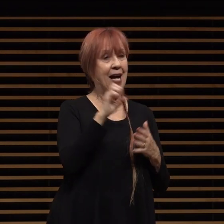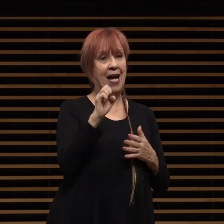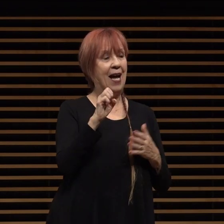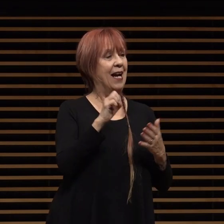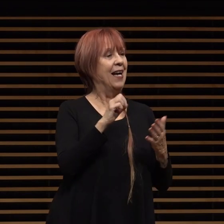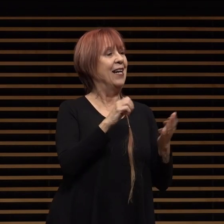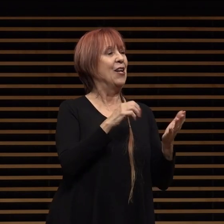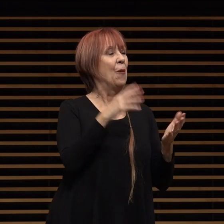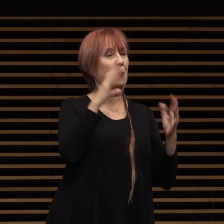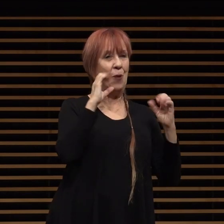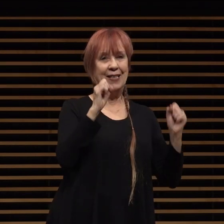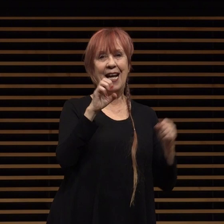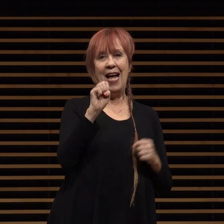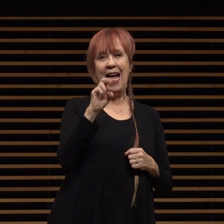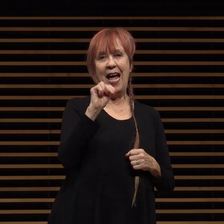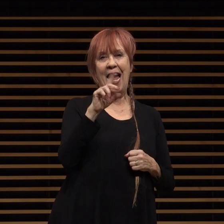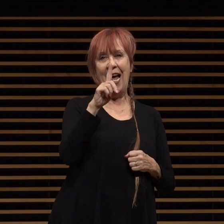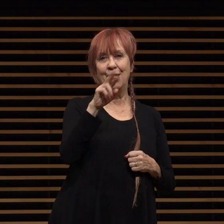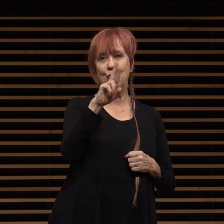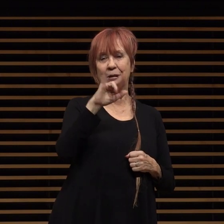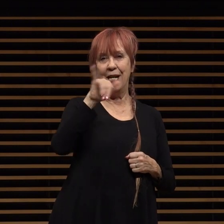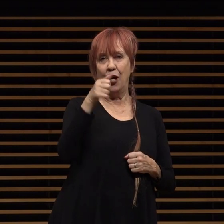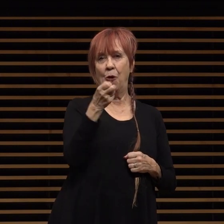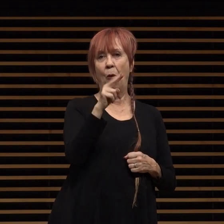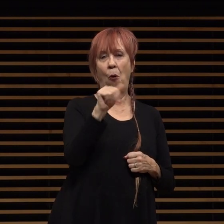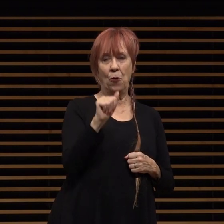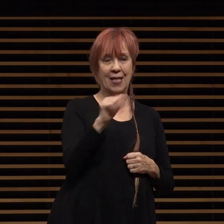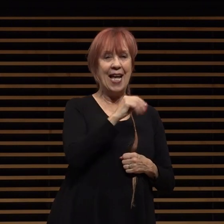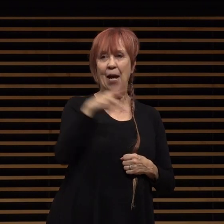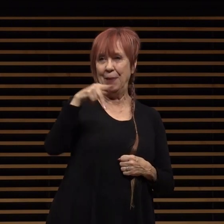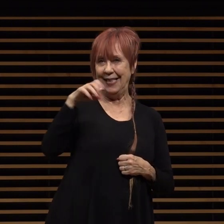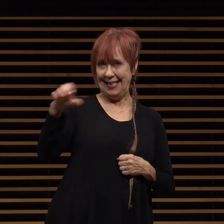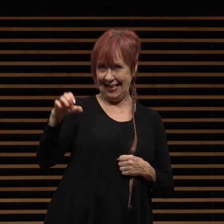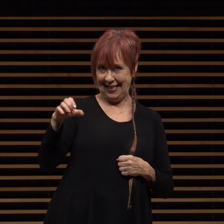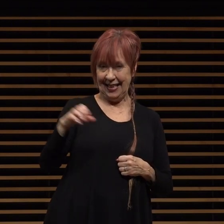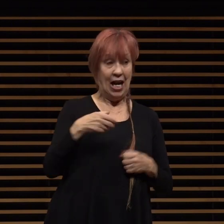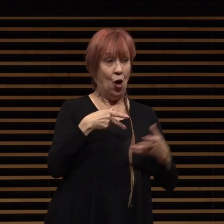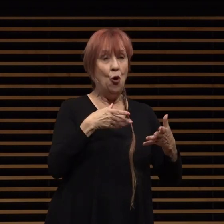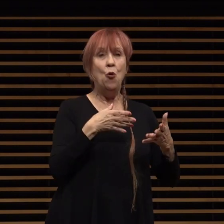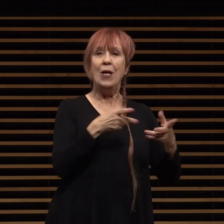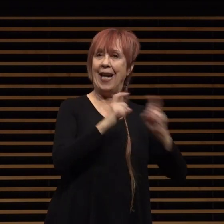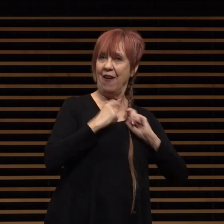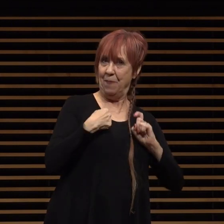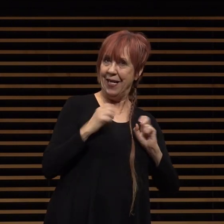city college who gave me the opportunity to continue